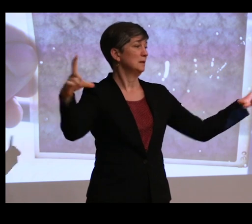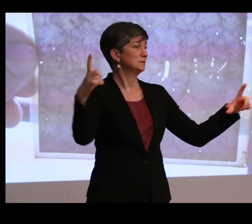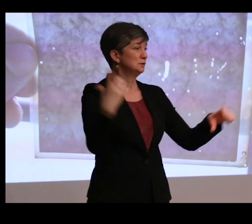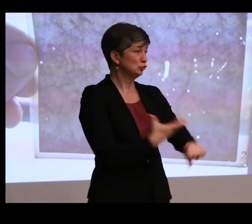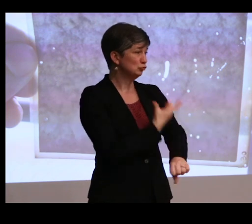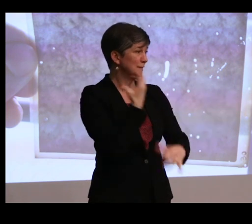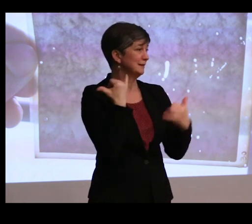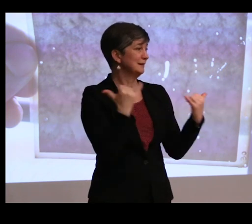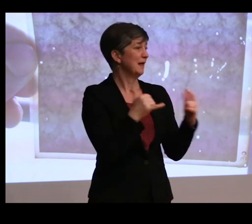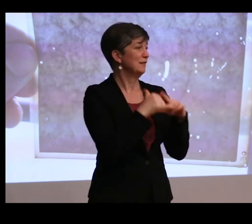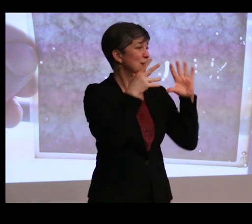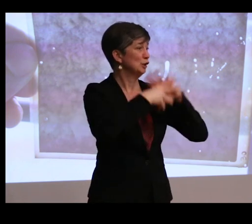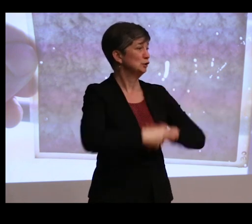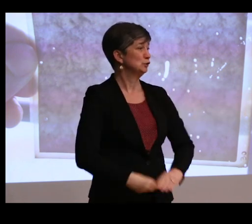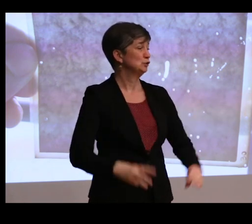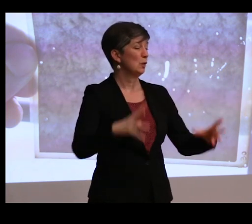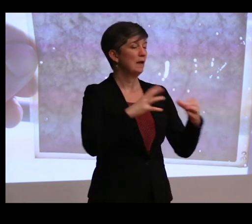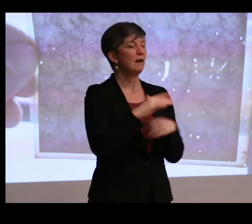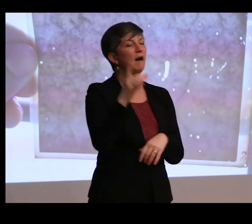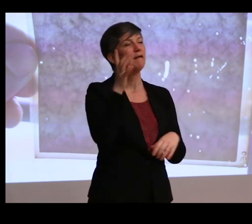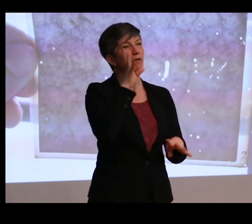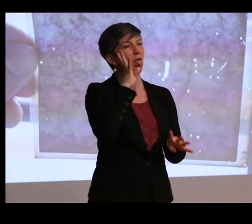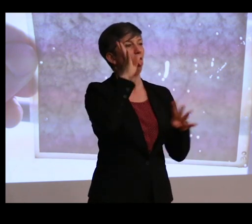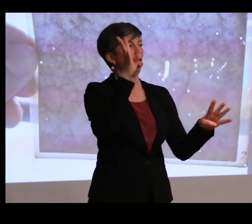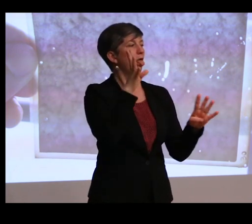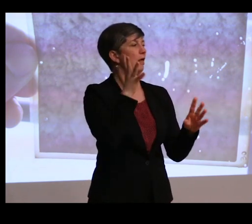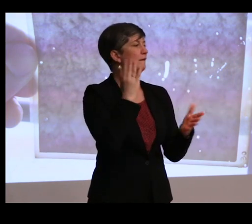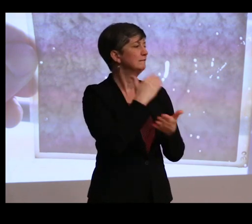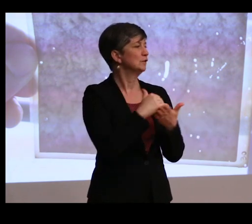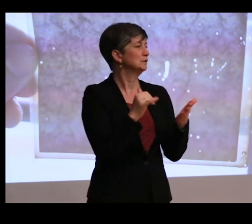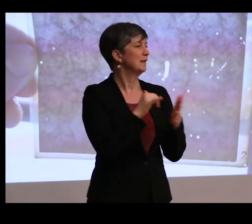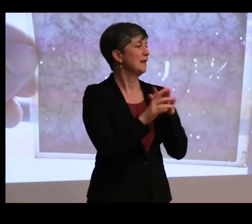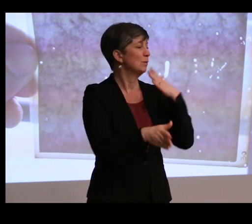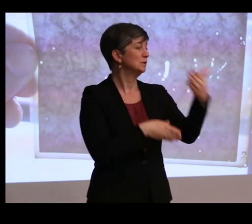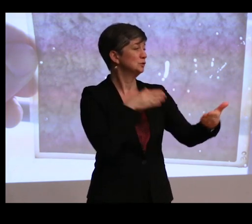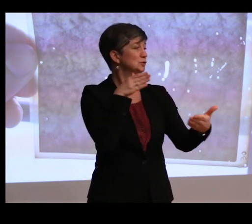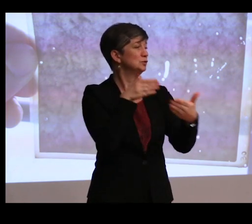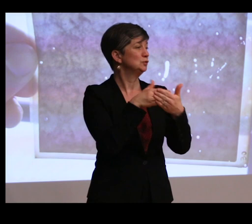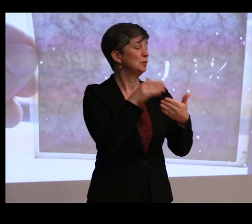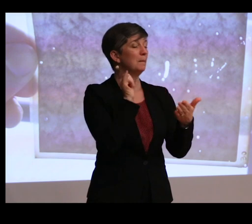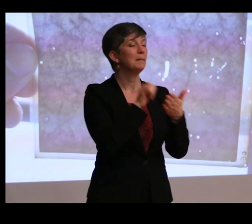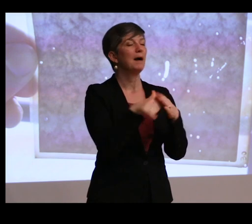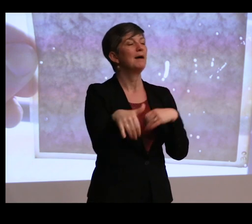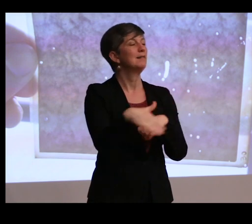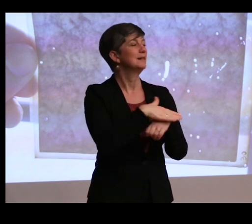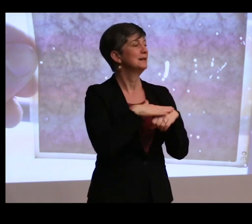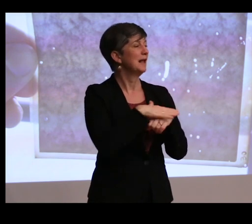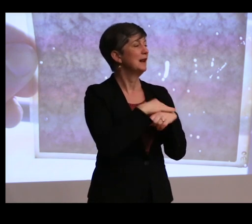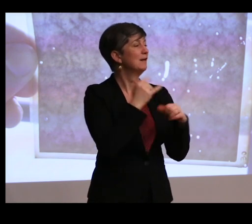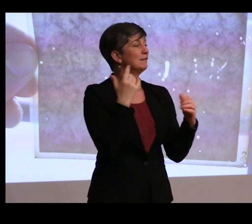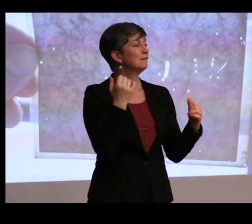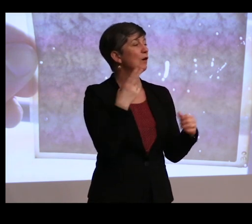And in the story, I have a fictionalized version of things where they were sued by the native Hawaiians because that mountain itself is considered